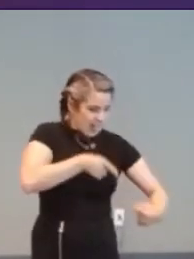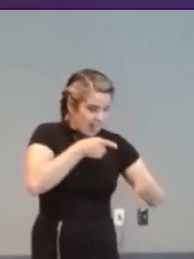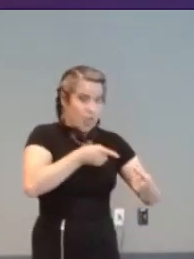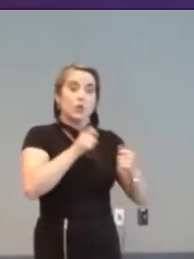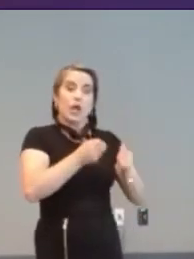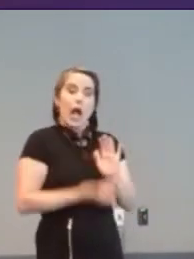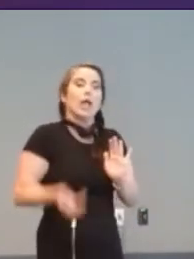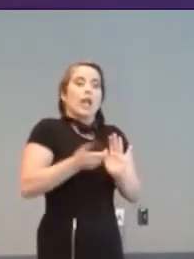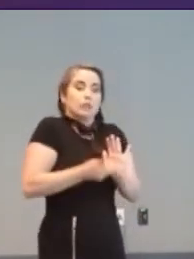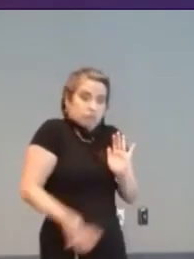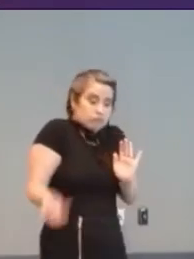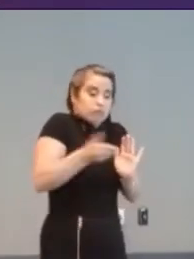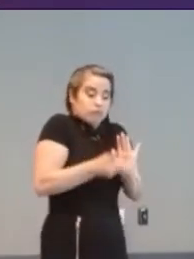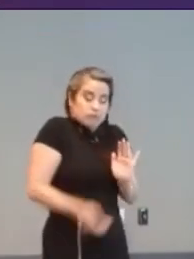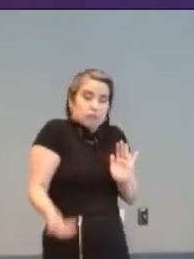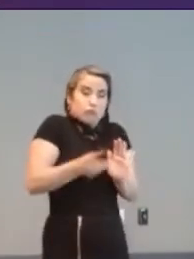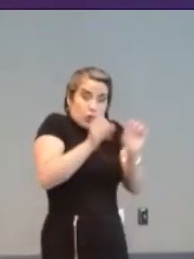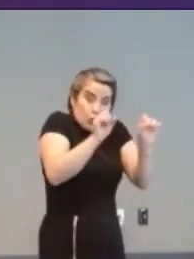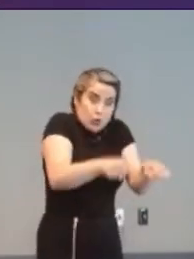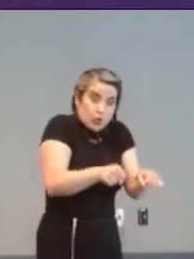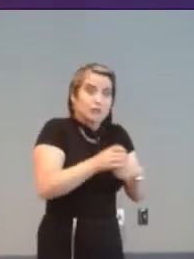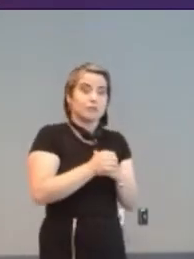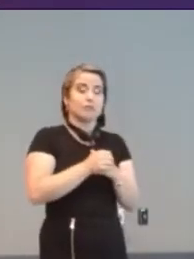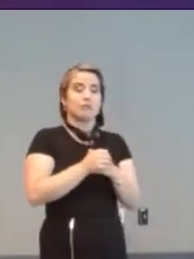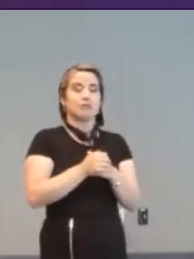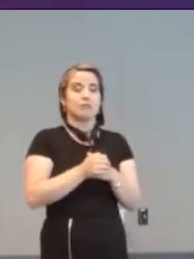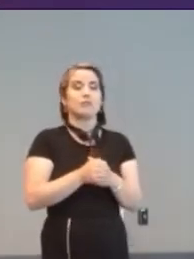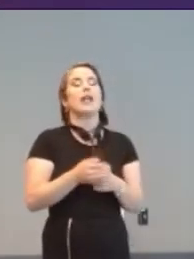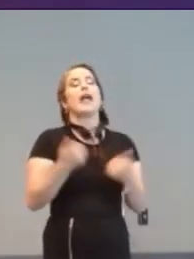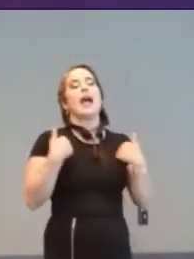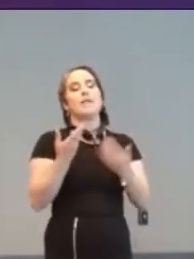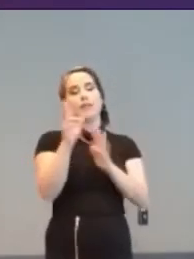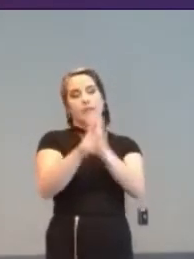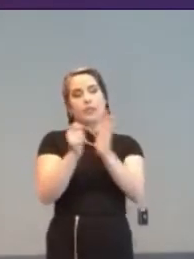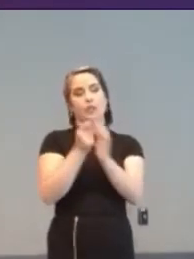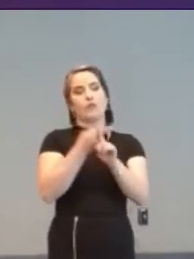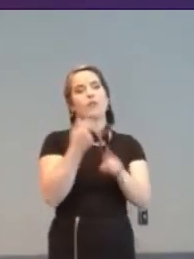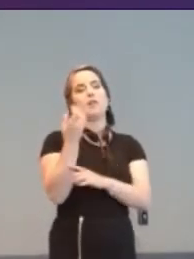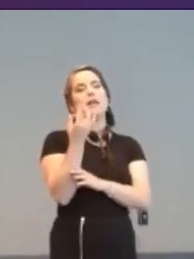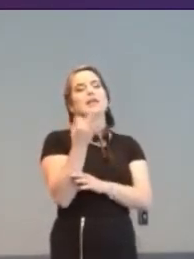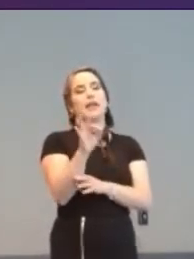I’ve included this Brilliant Computing video from 1987 to convey that there’s no such thing